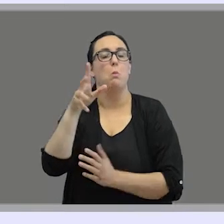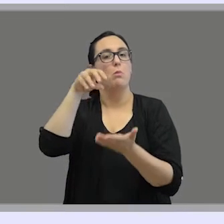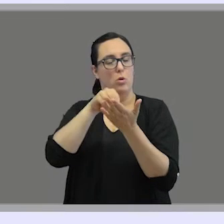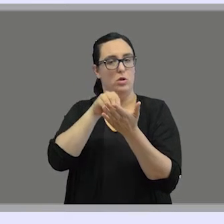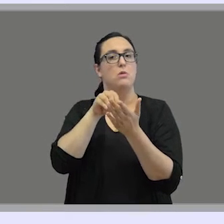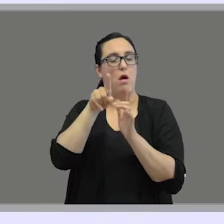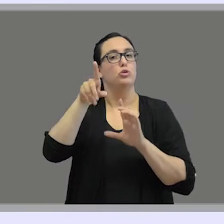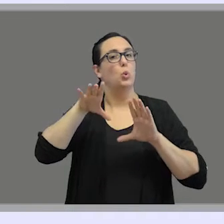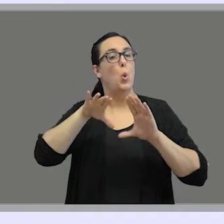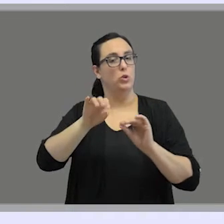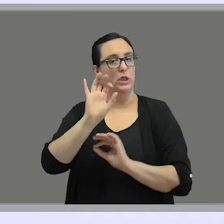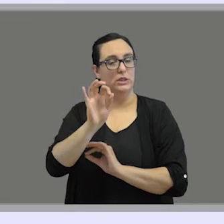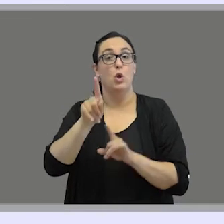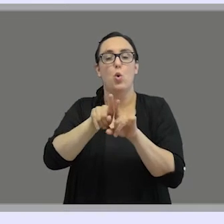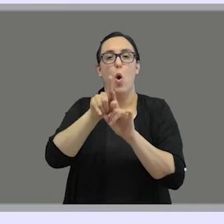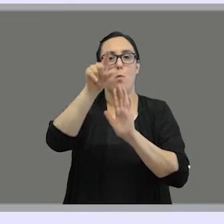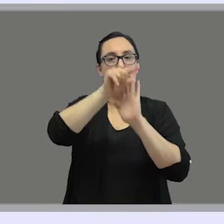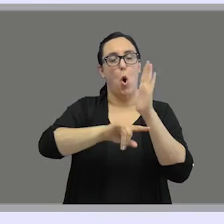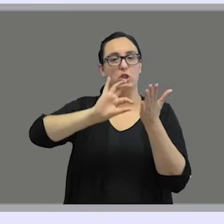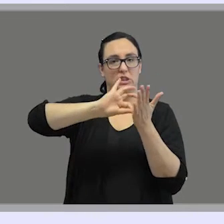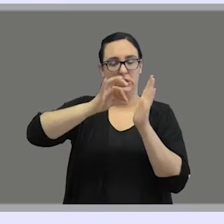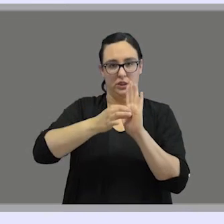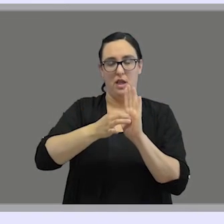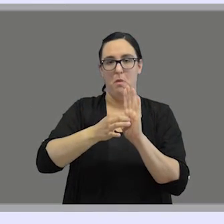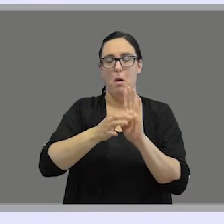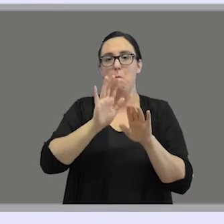as the code system to replace spoken languages